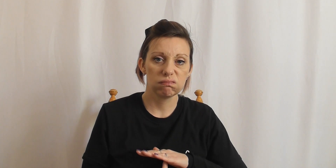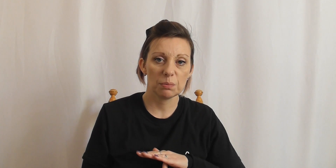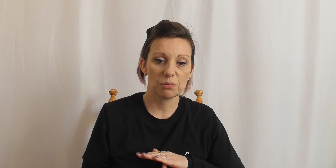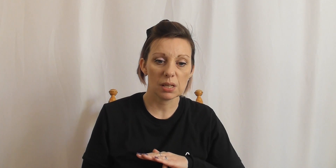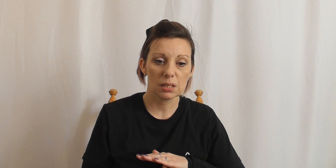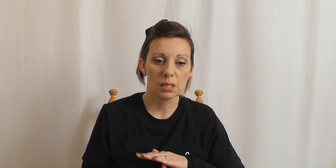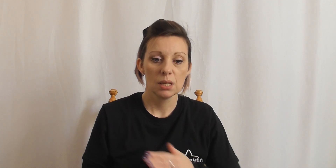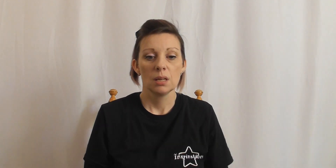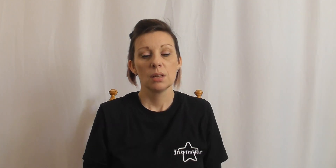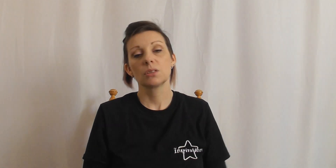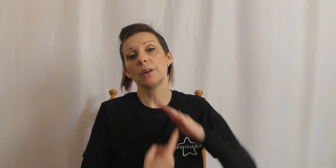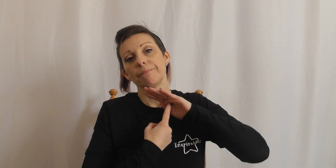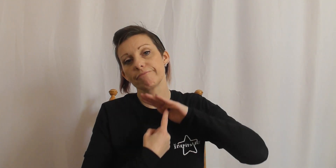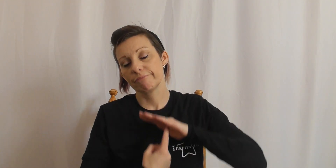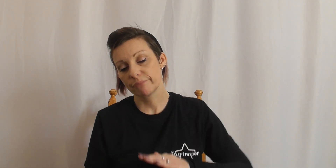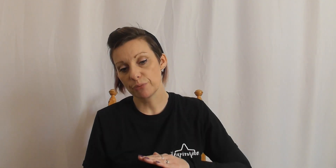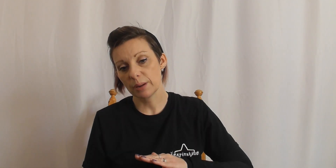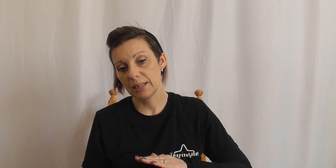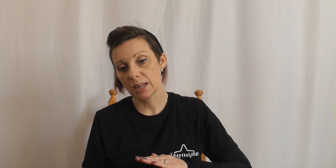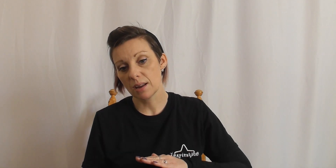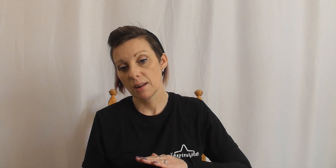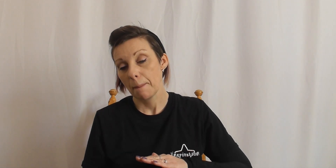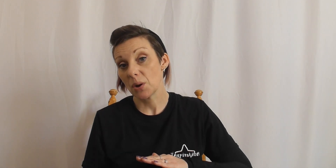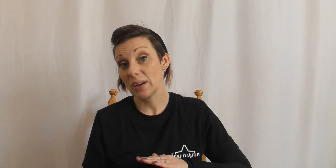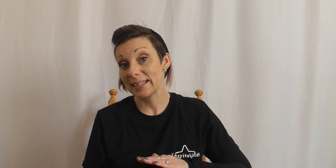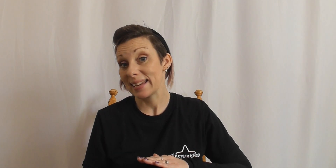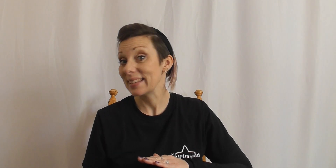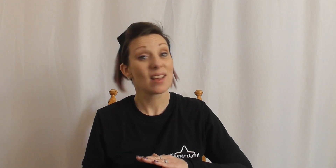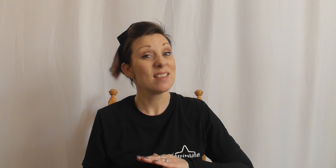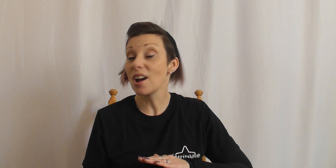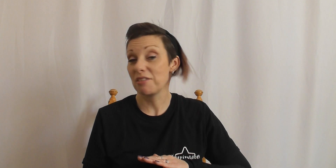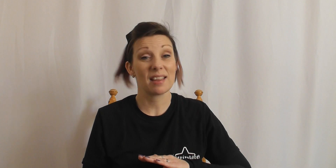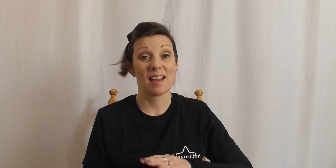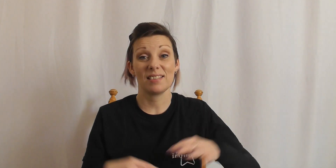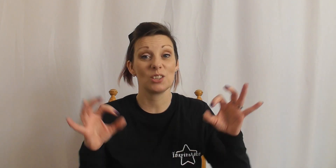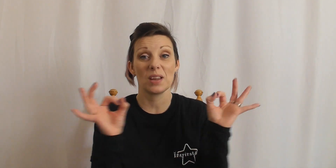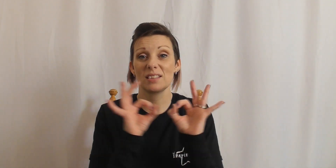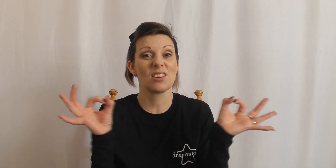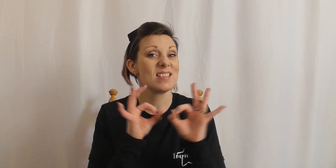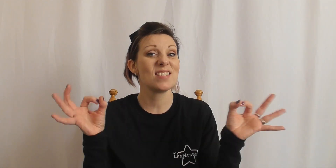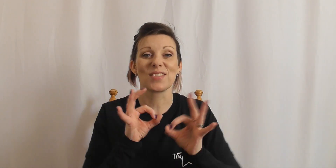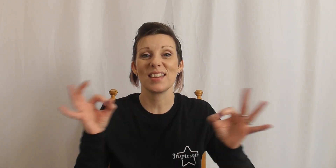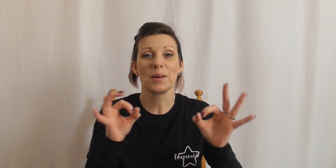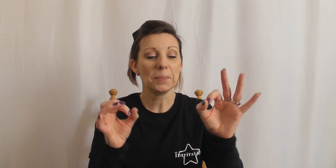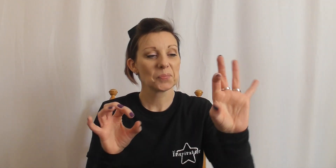Depressed. So bring me down, but what you're saying is nothing can. So we're going to sign nothing,